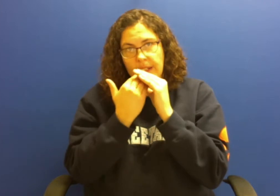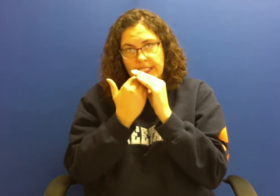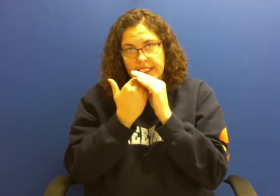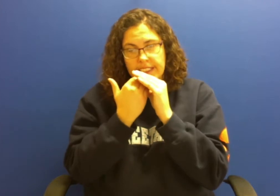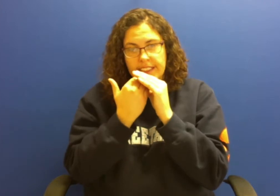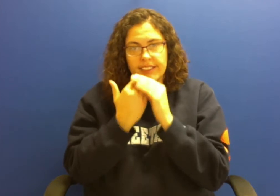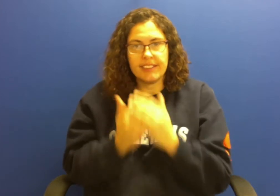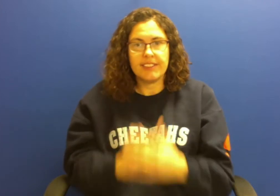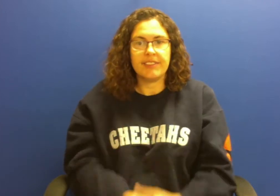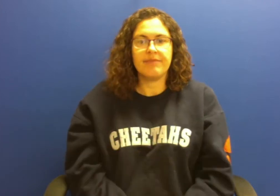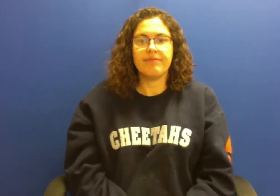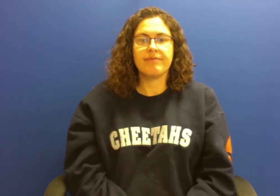sandwich